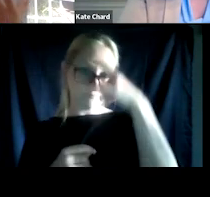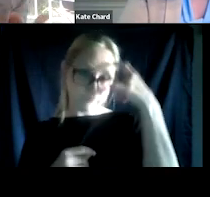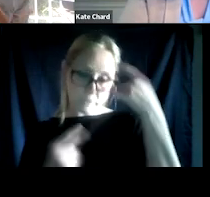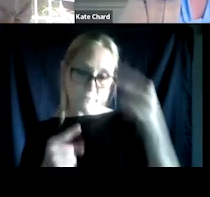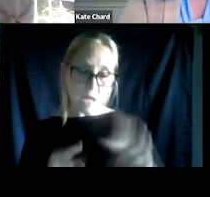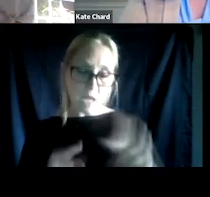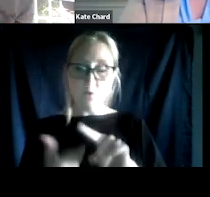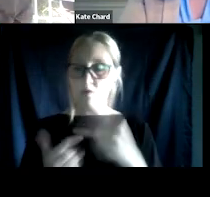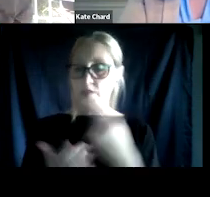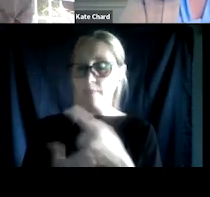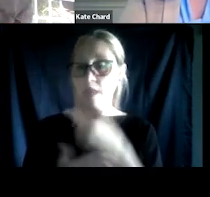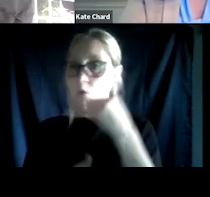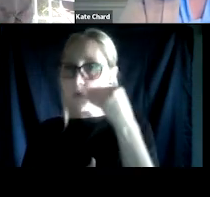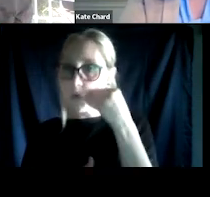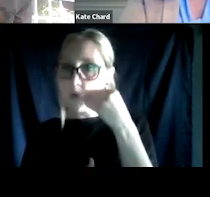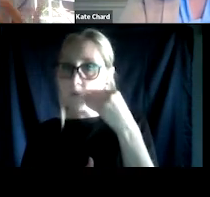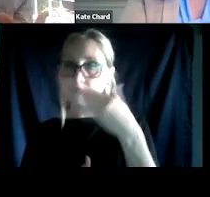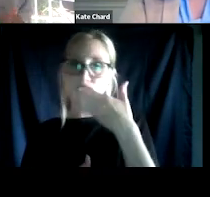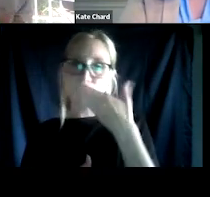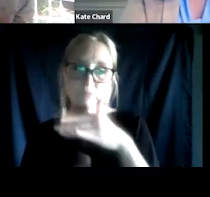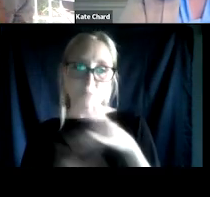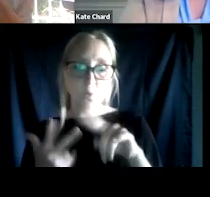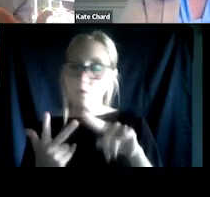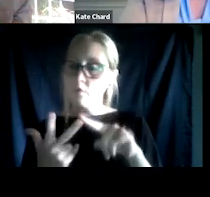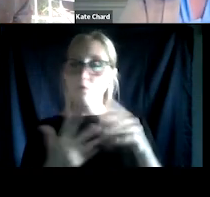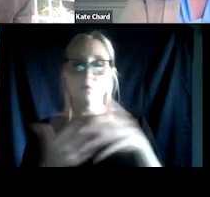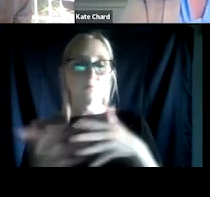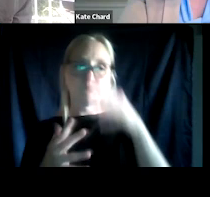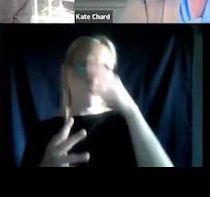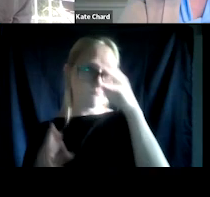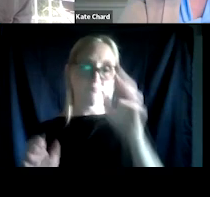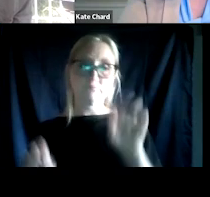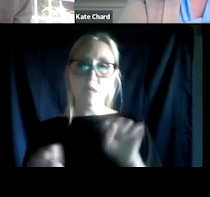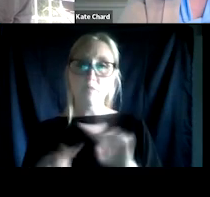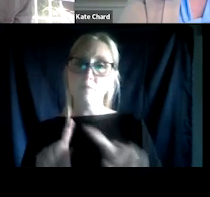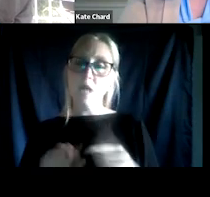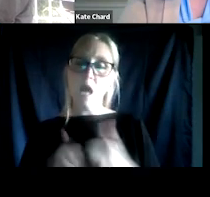some kind of distress that's going on. So how can we as a system be more responsive in a therapeutic and trauma-informed way